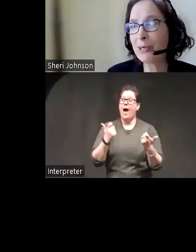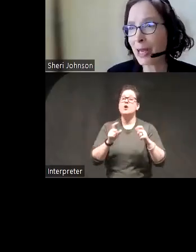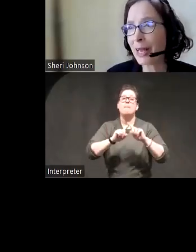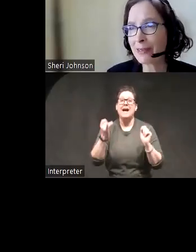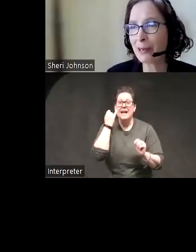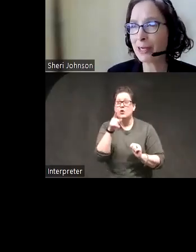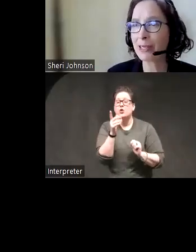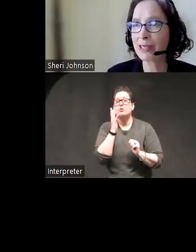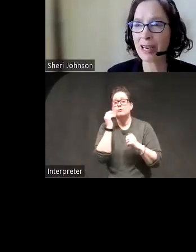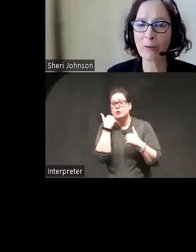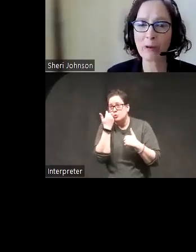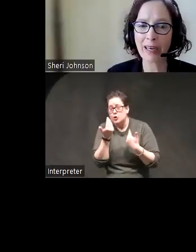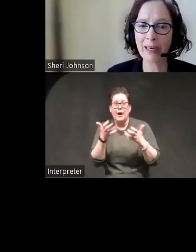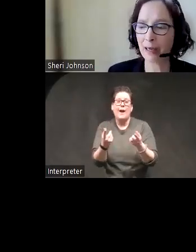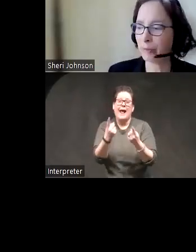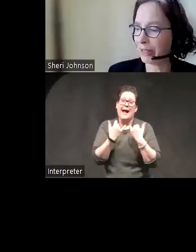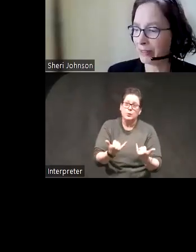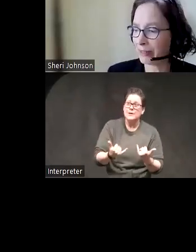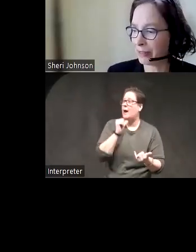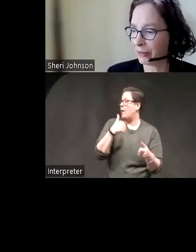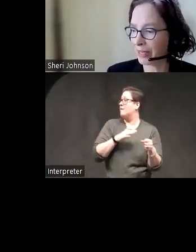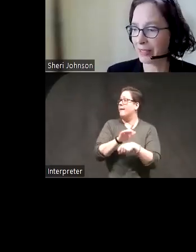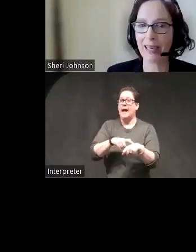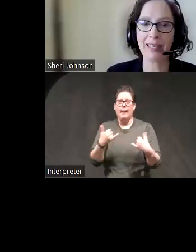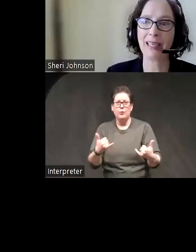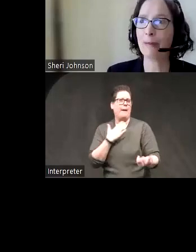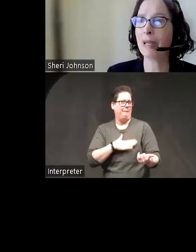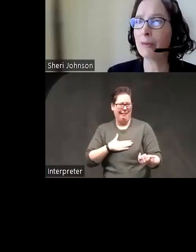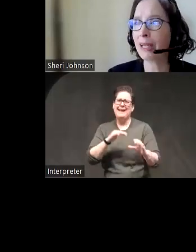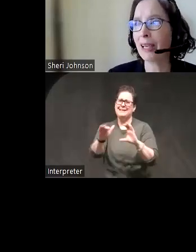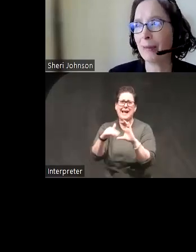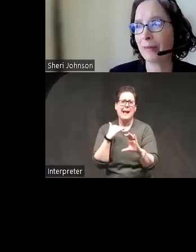too shy to ask a question today or we run out of time please don't hesitate to email me I'm